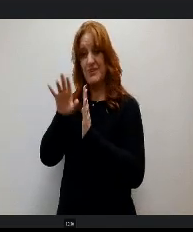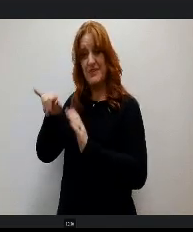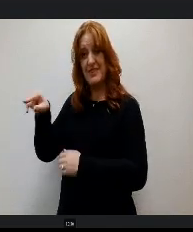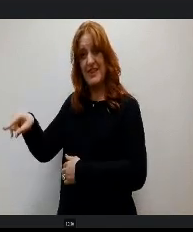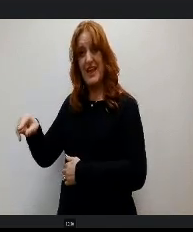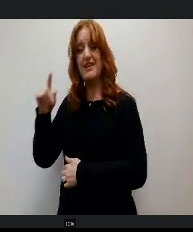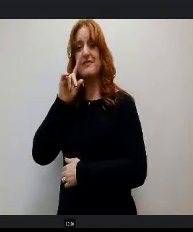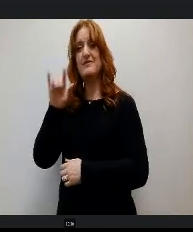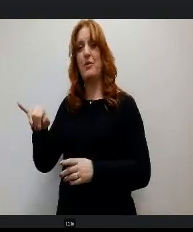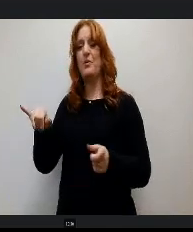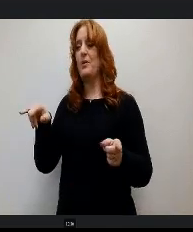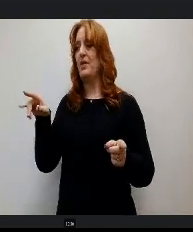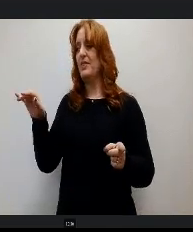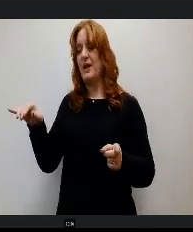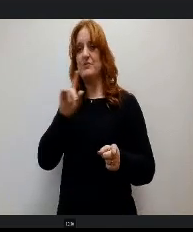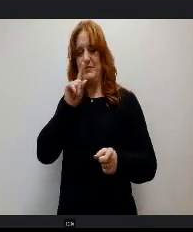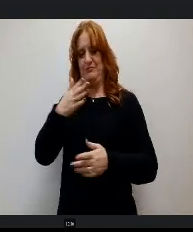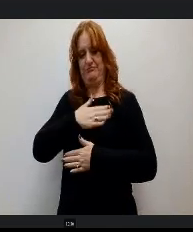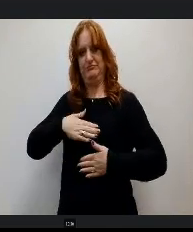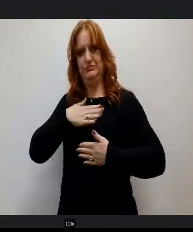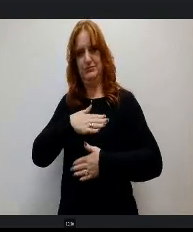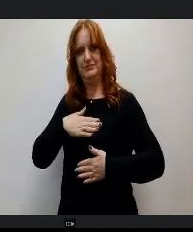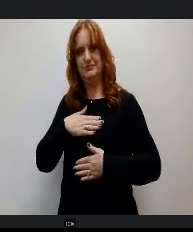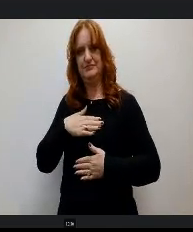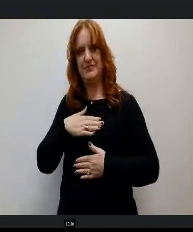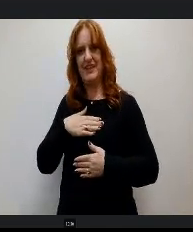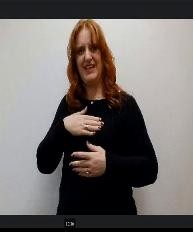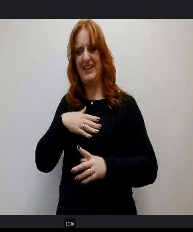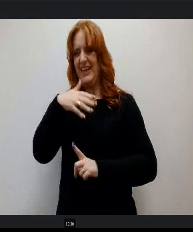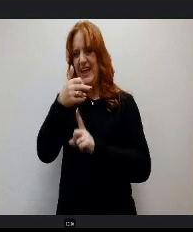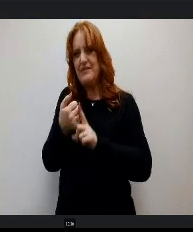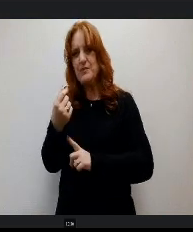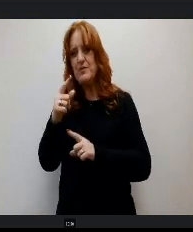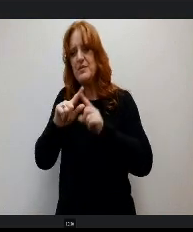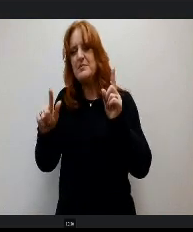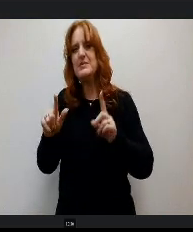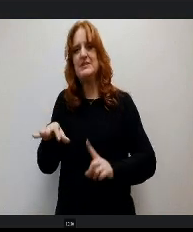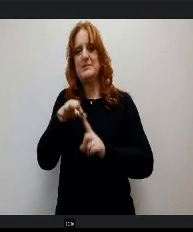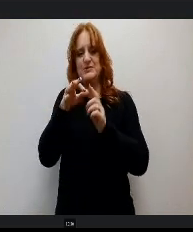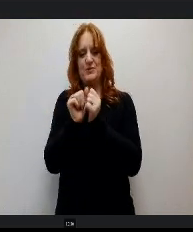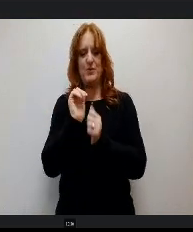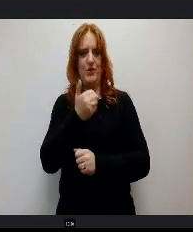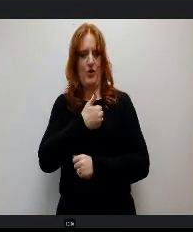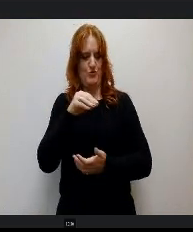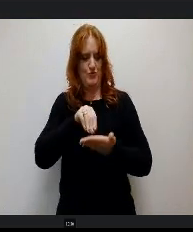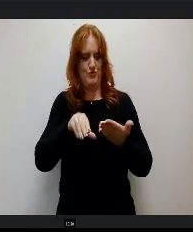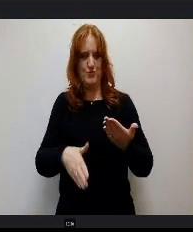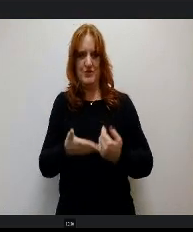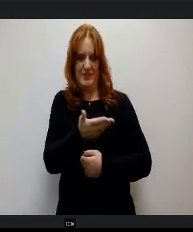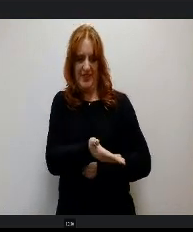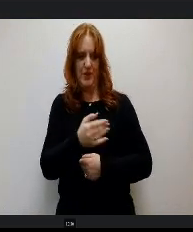graduate. We really appreciate everybody but t especially having our students there and you had a chance to see our final